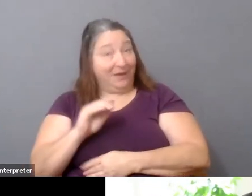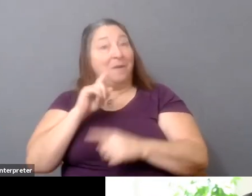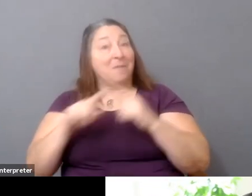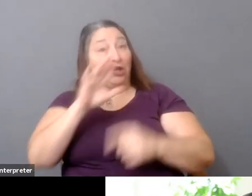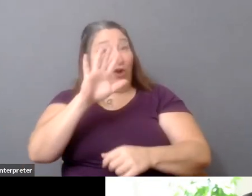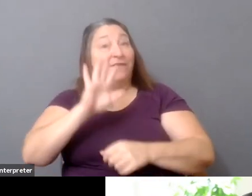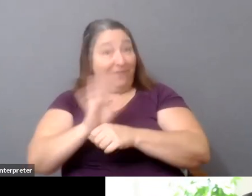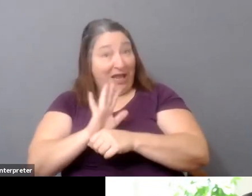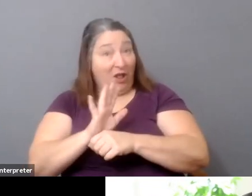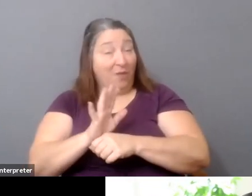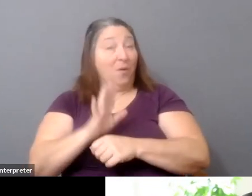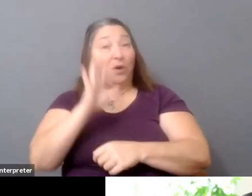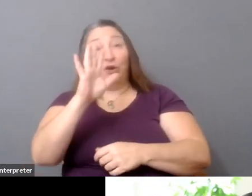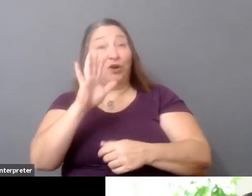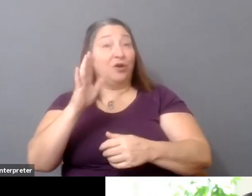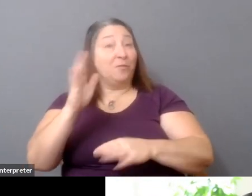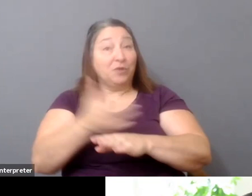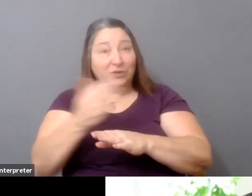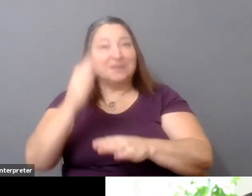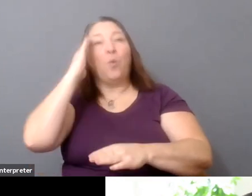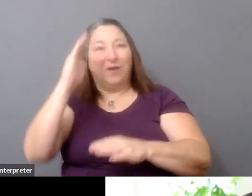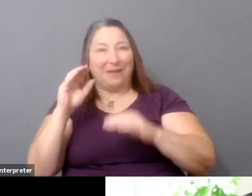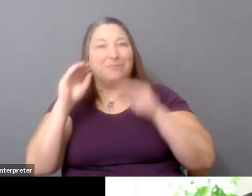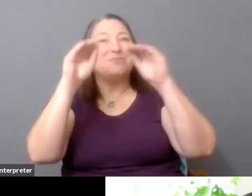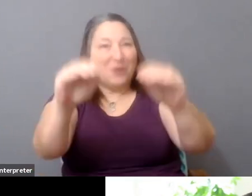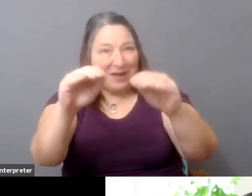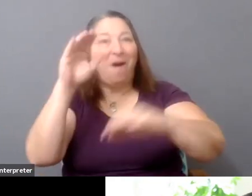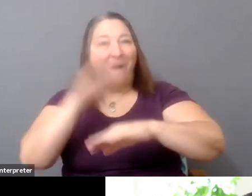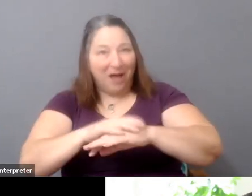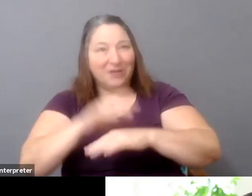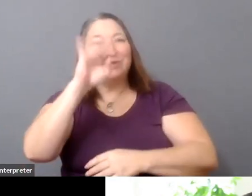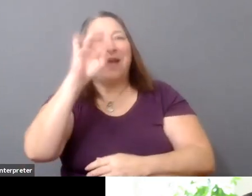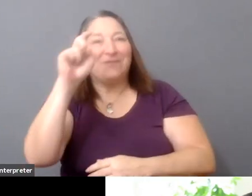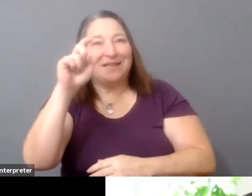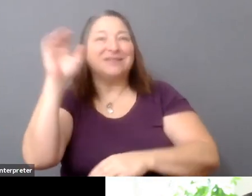or they would get your film onto Netflix. Now, some of those aggregators take more and more percentages